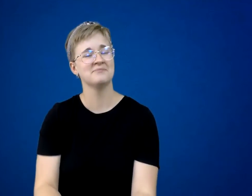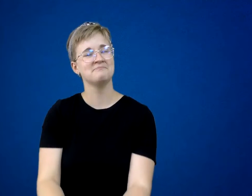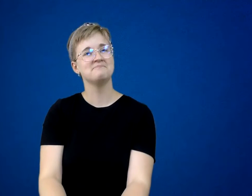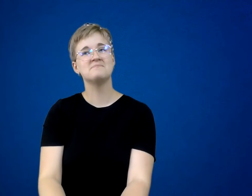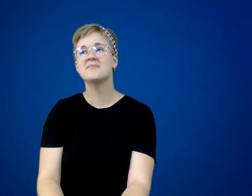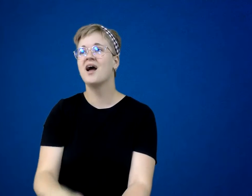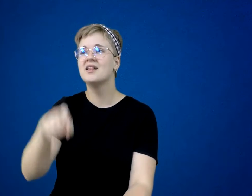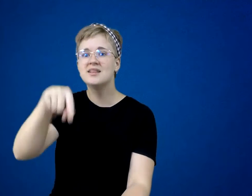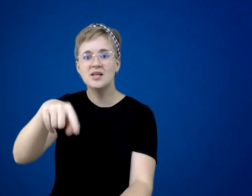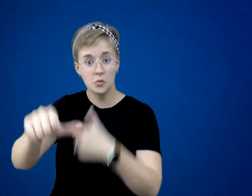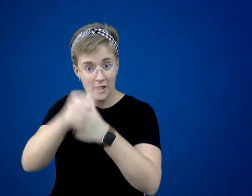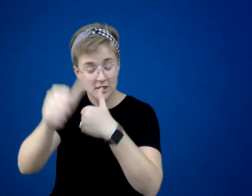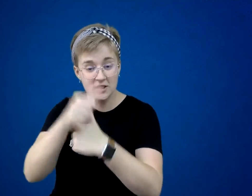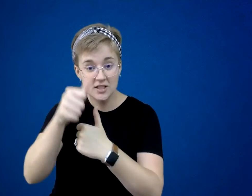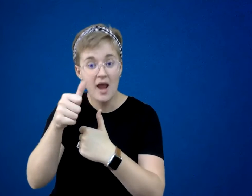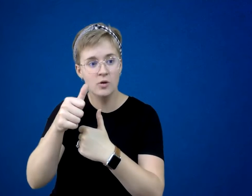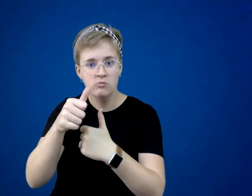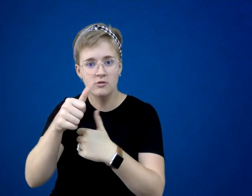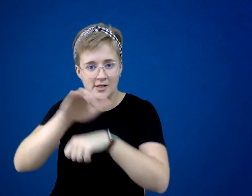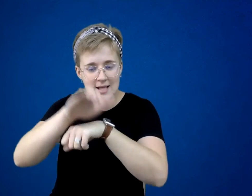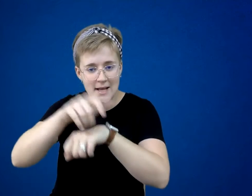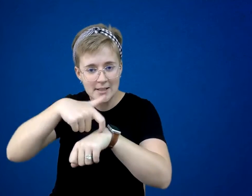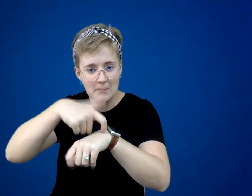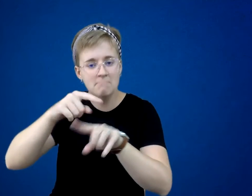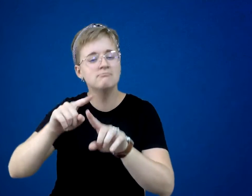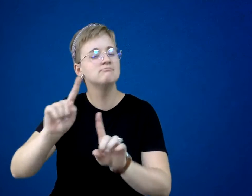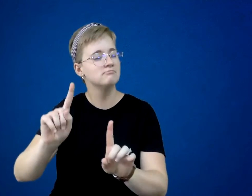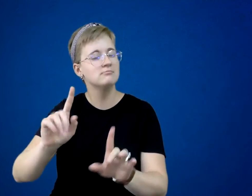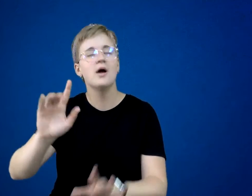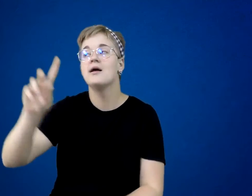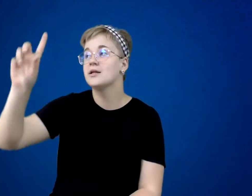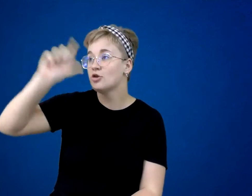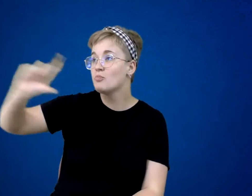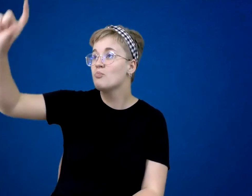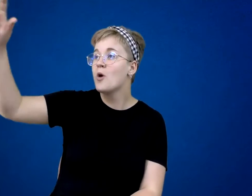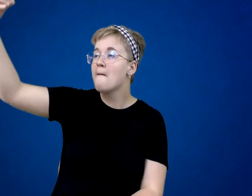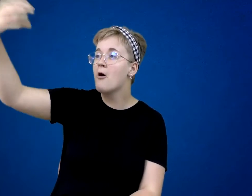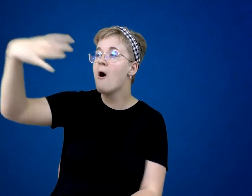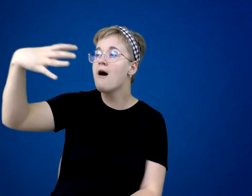This was a treacherous road at night, but the moon was out and Searchlight could see well.